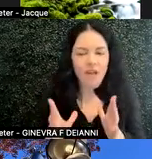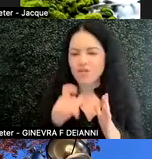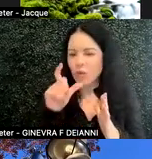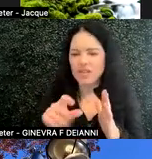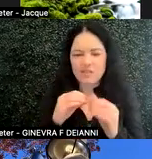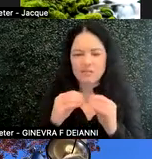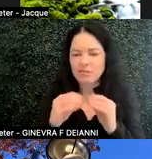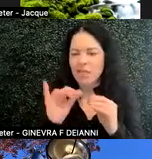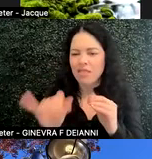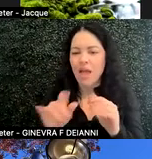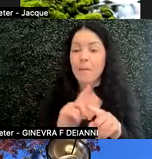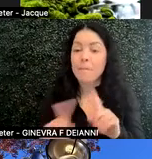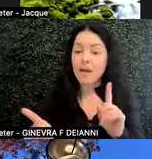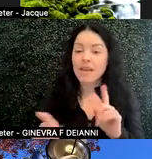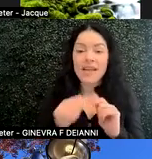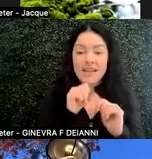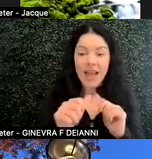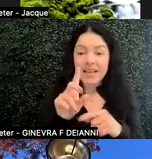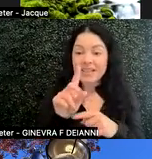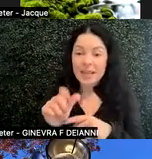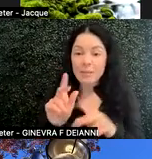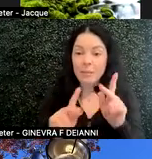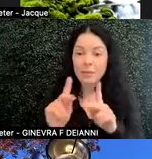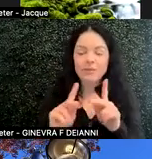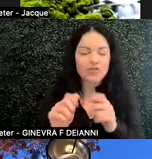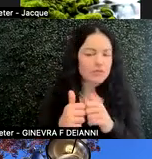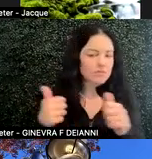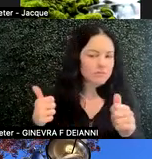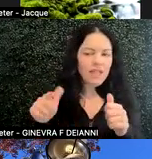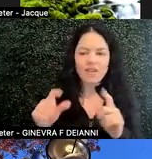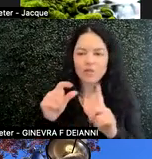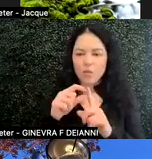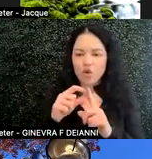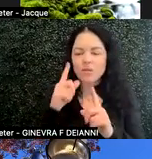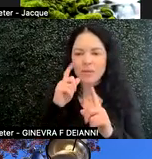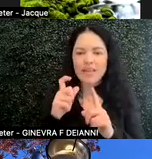However, non-disabled people should steer clear of these words because they land on us